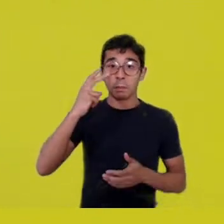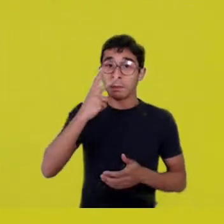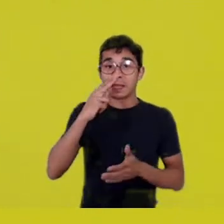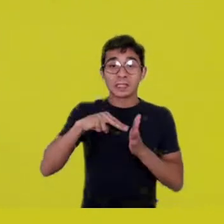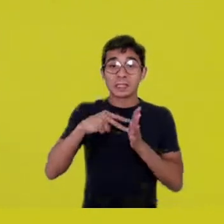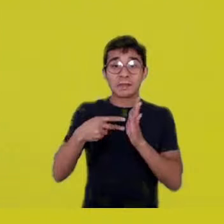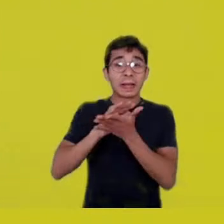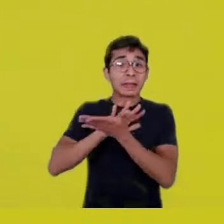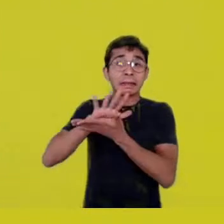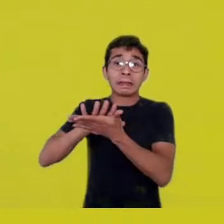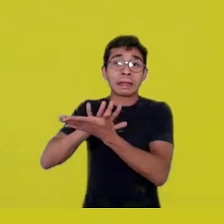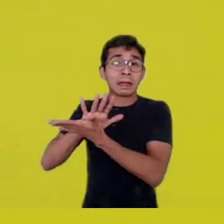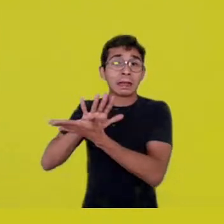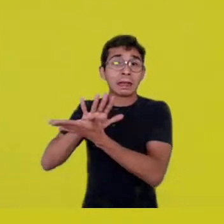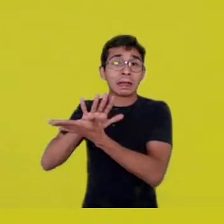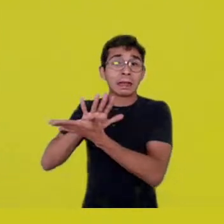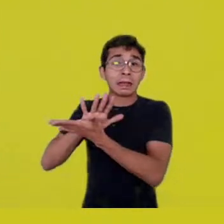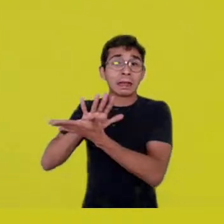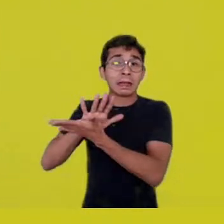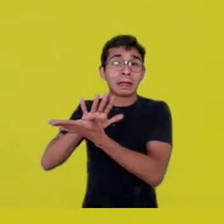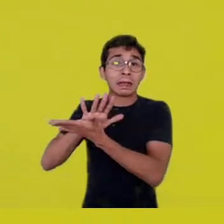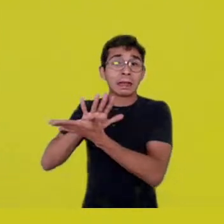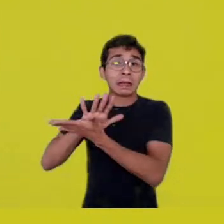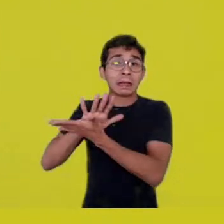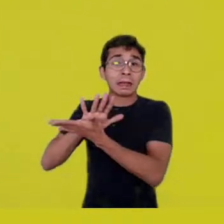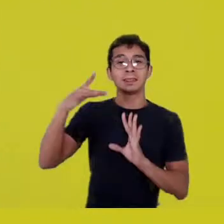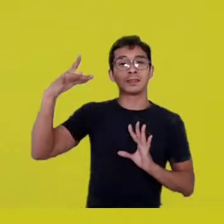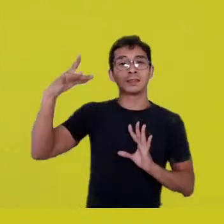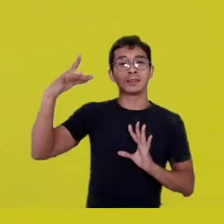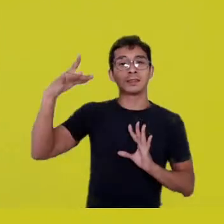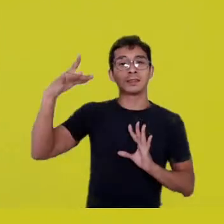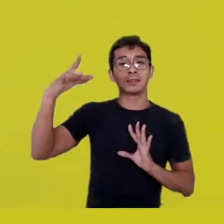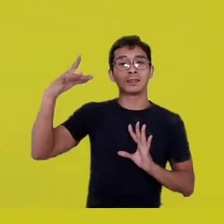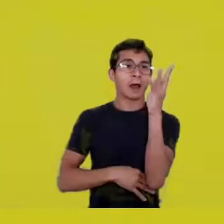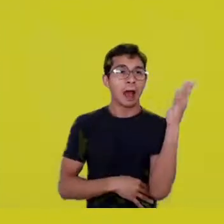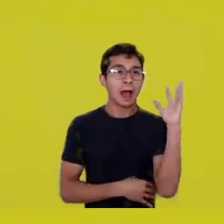from life and from the yard where it is born.